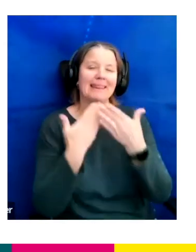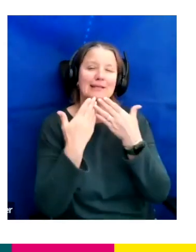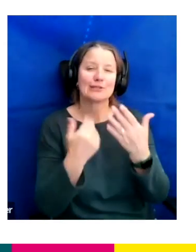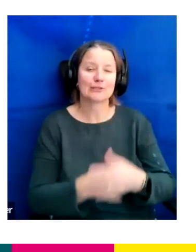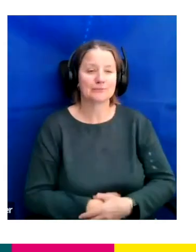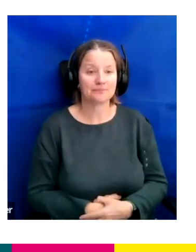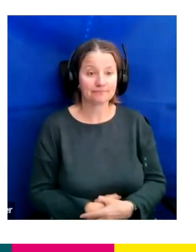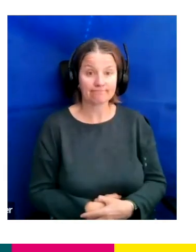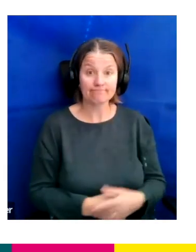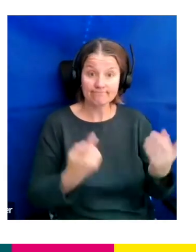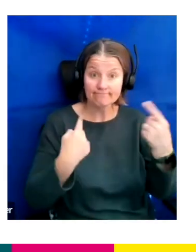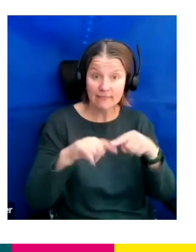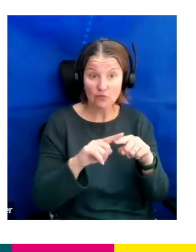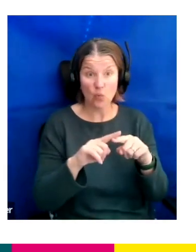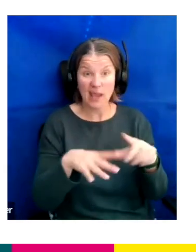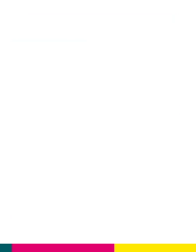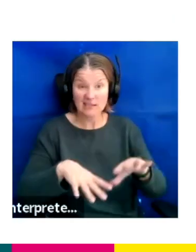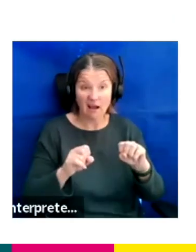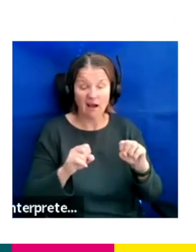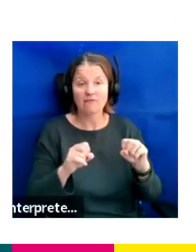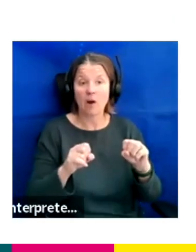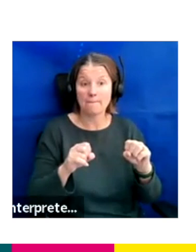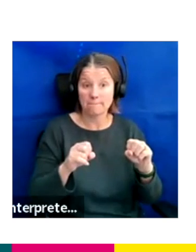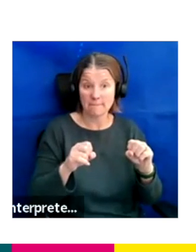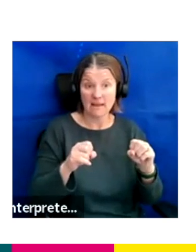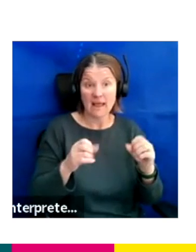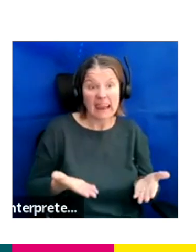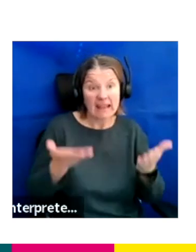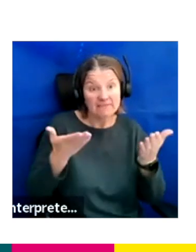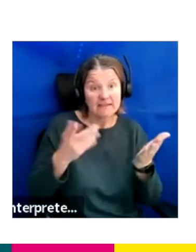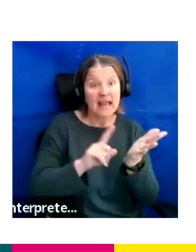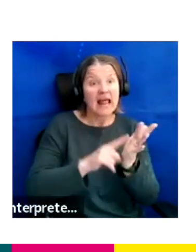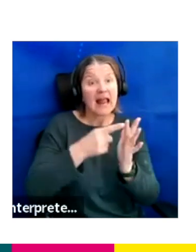So if we sort of kick off from a lifted point of view and a lifted perspective about who